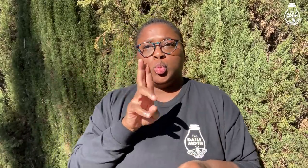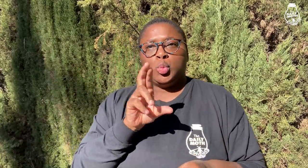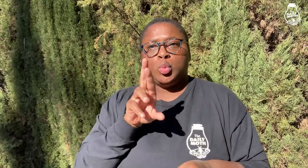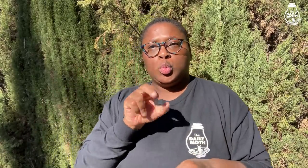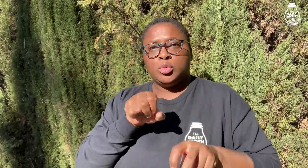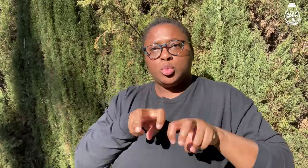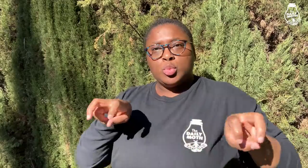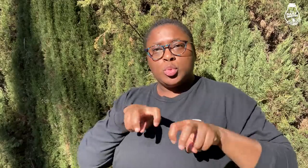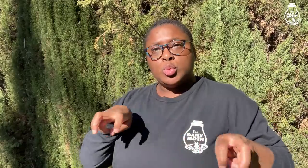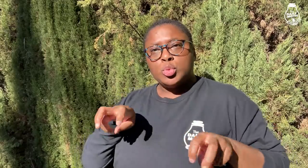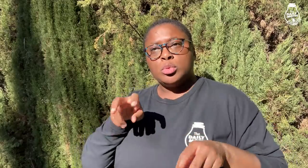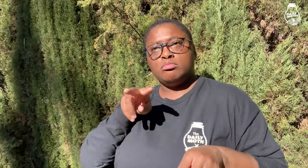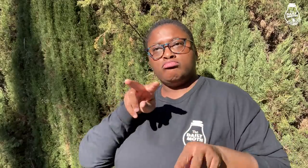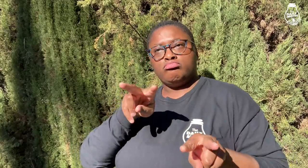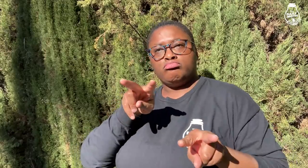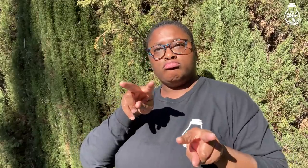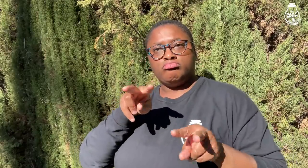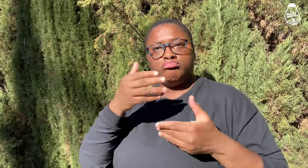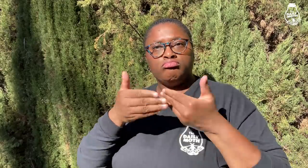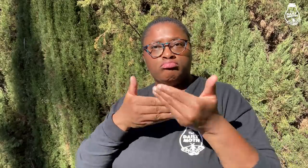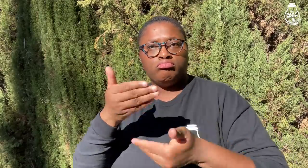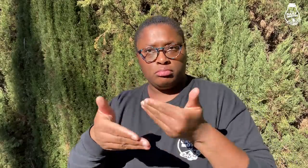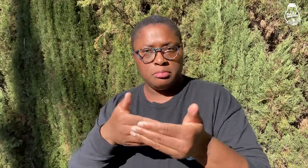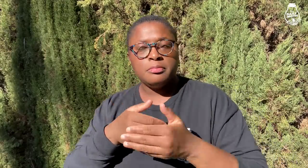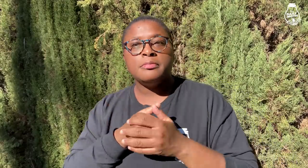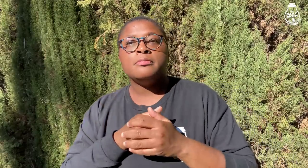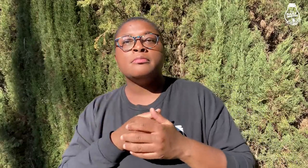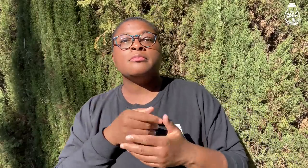so the jurors can see them and process it.